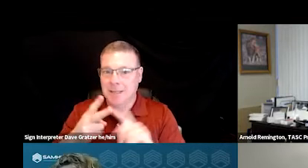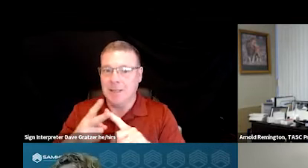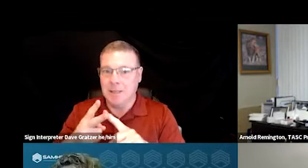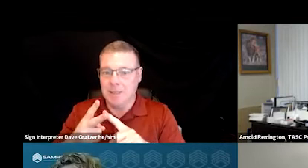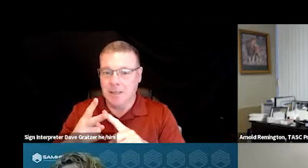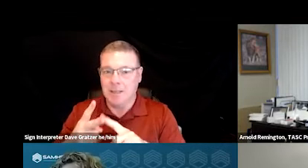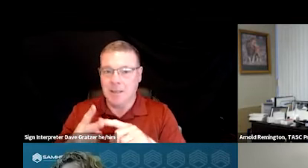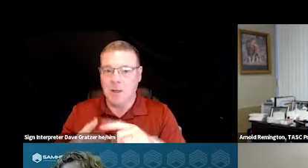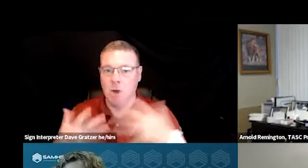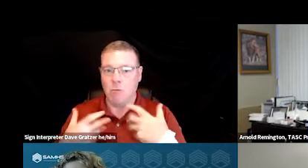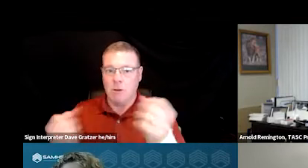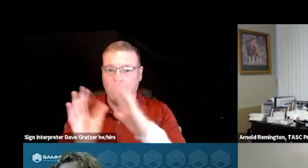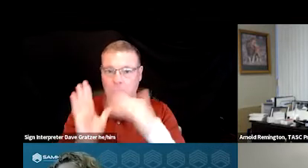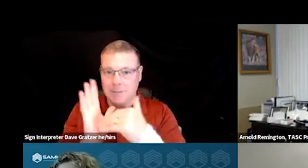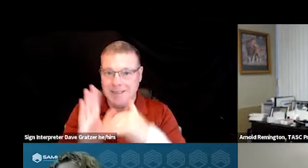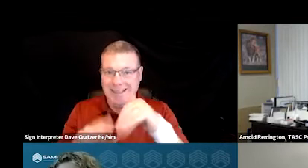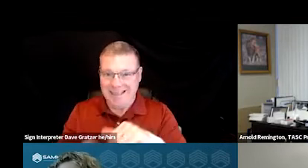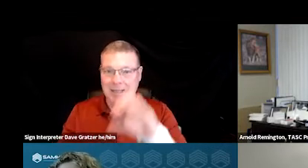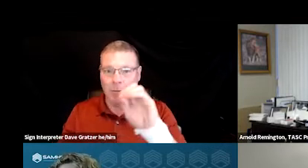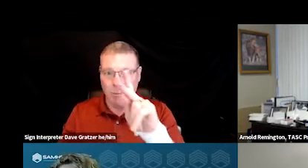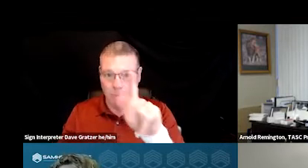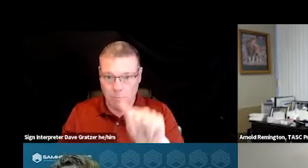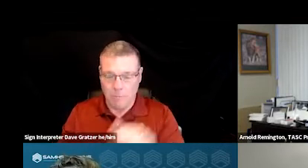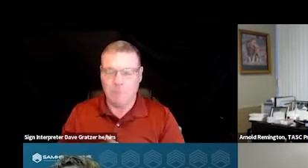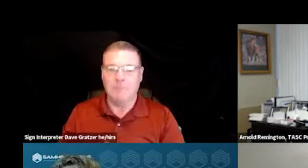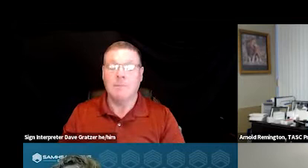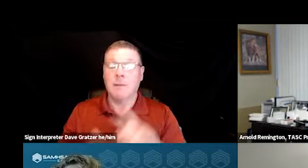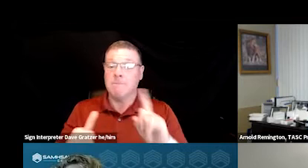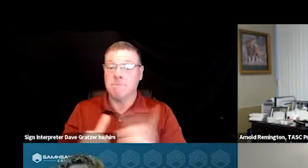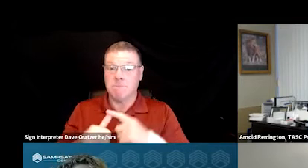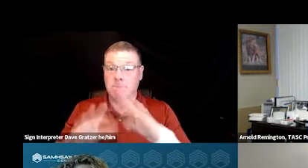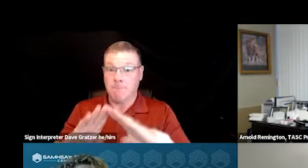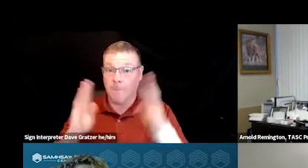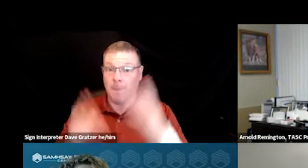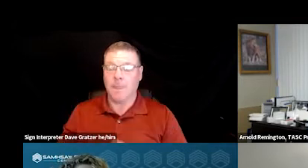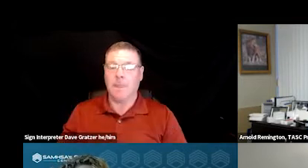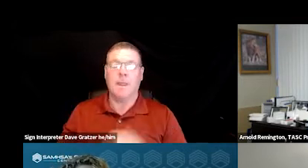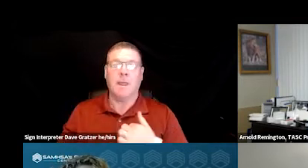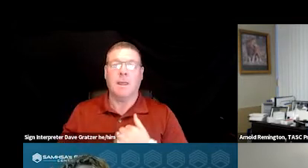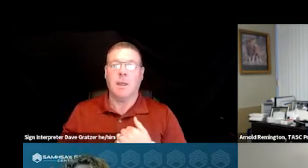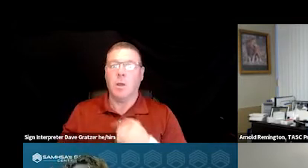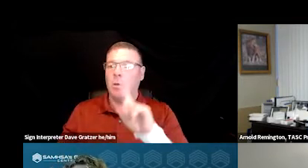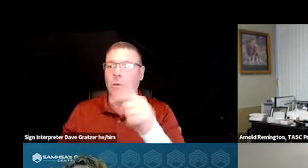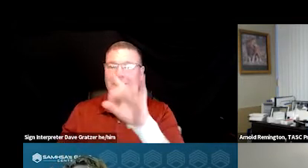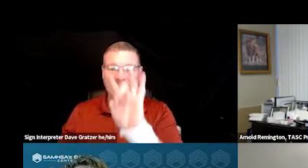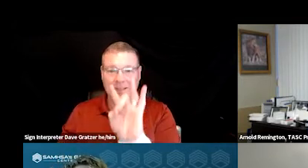in the state of Oklahoma. When we first opened, we only had eight urgent